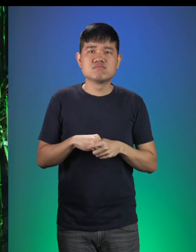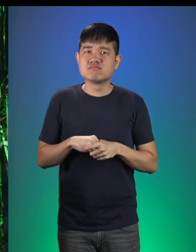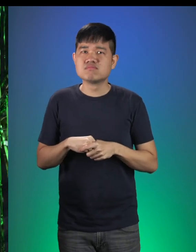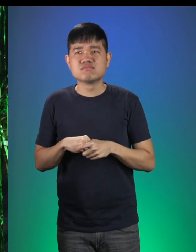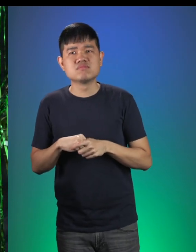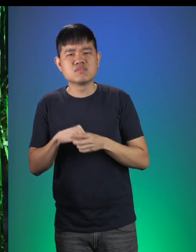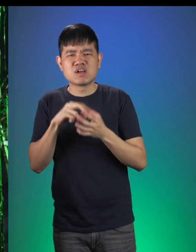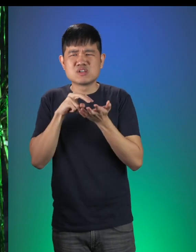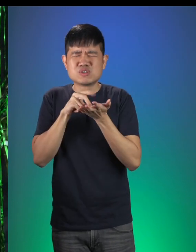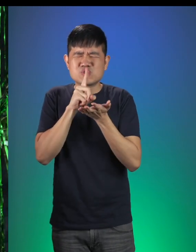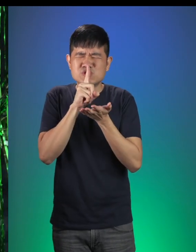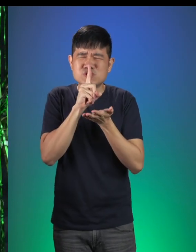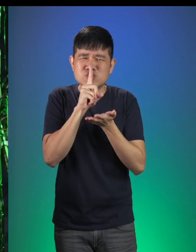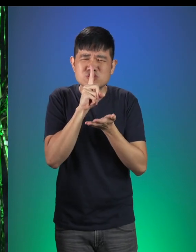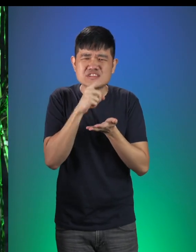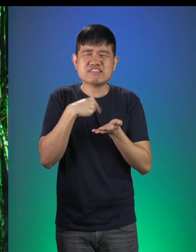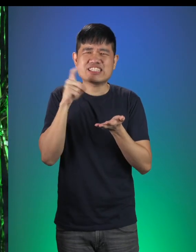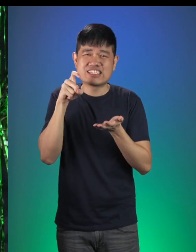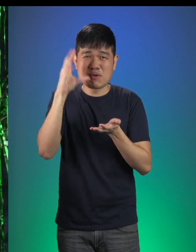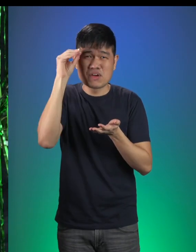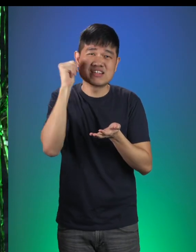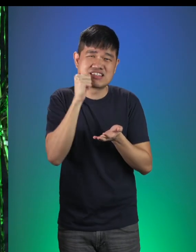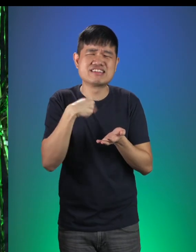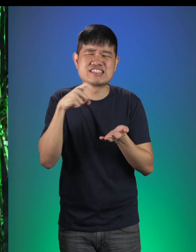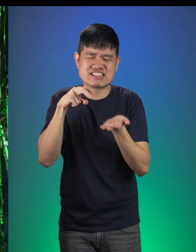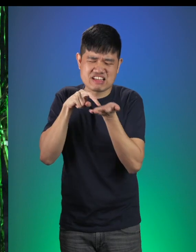Little Red: Shh… Boys and girls, I have to be on my tippy toes